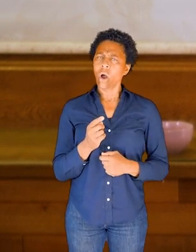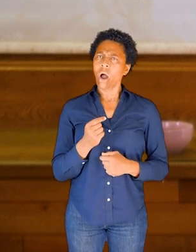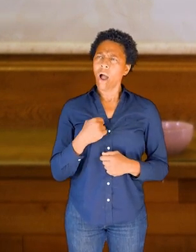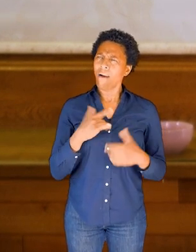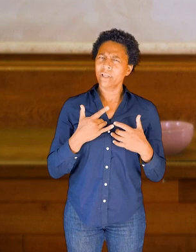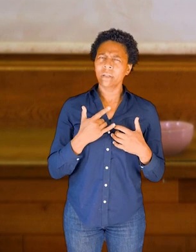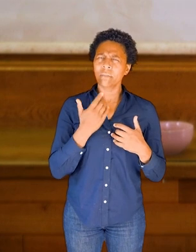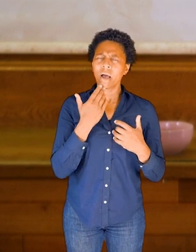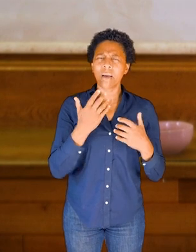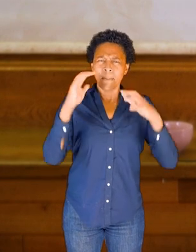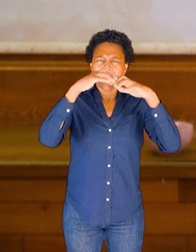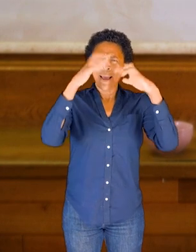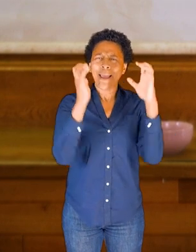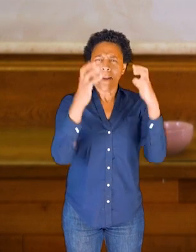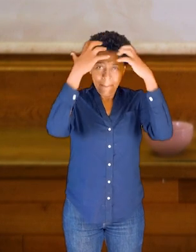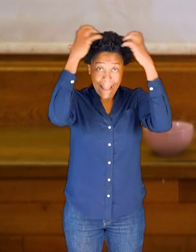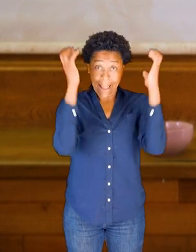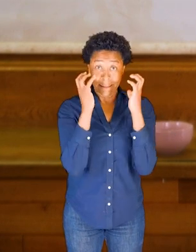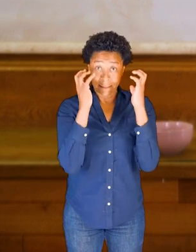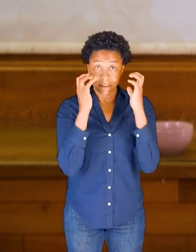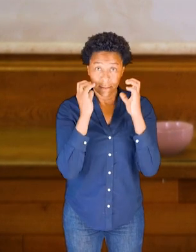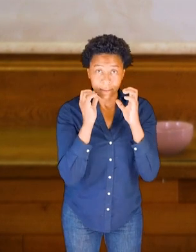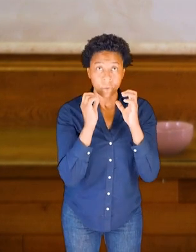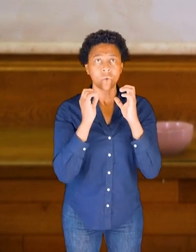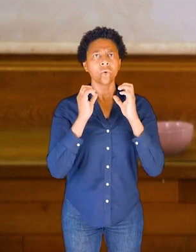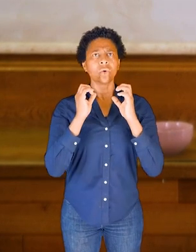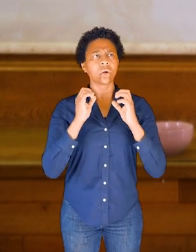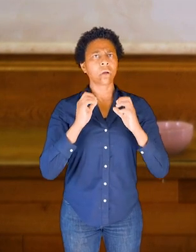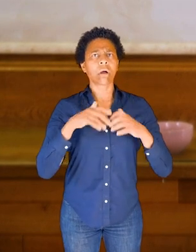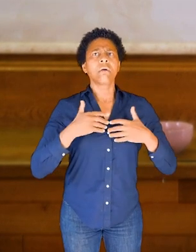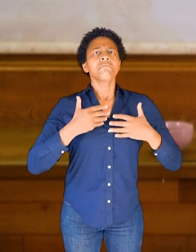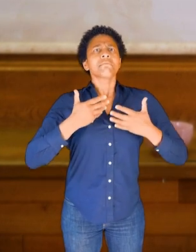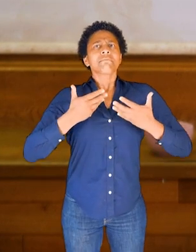almost lifts my head a little bit or makes a bit more space in my upper spine.